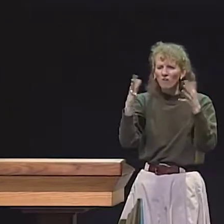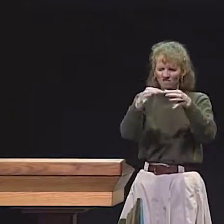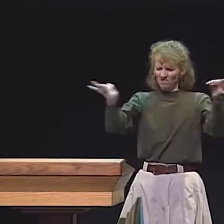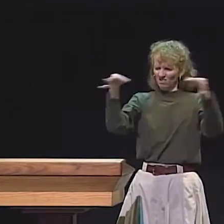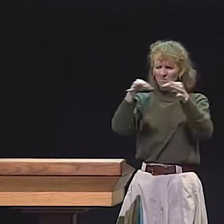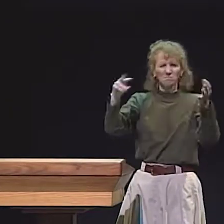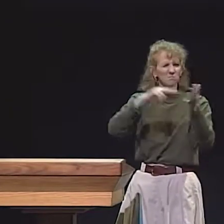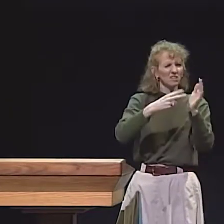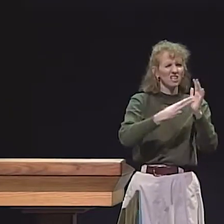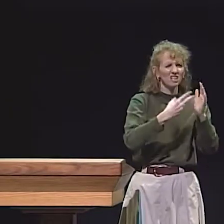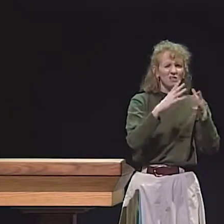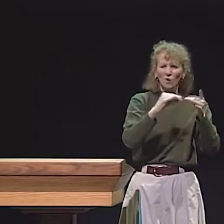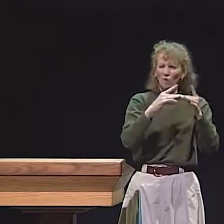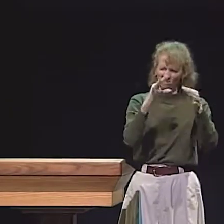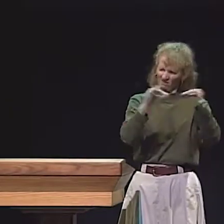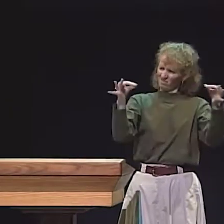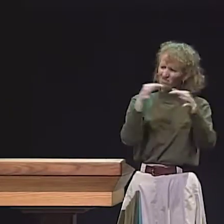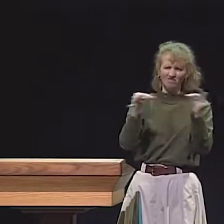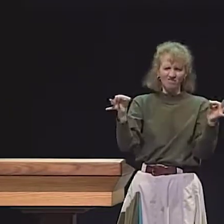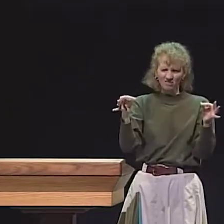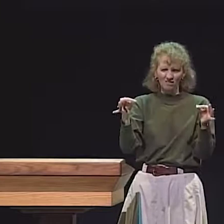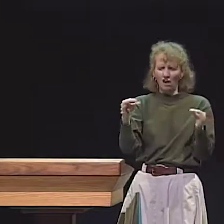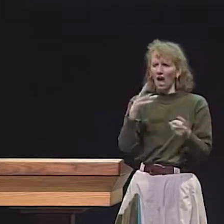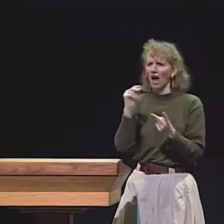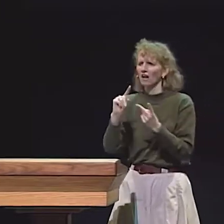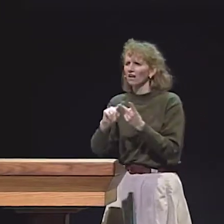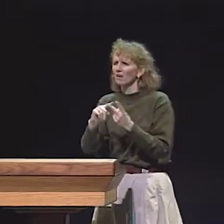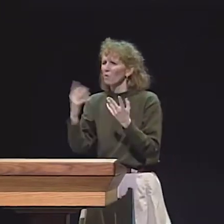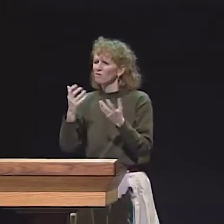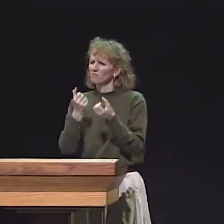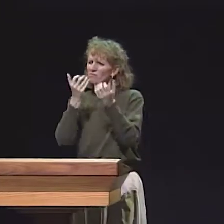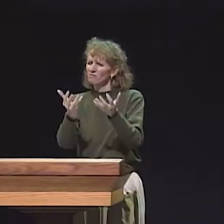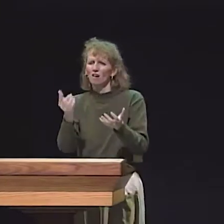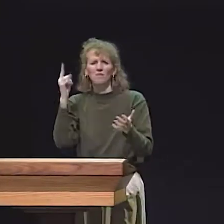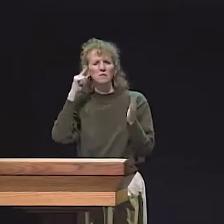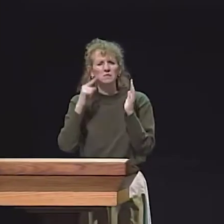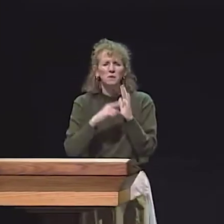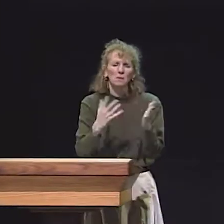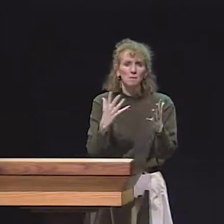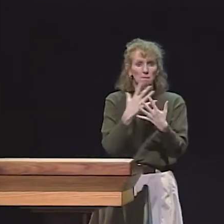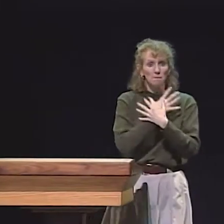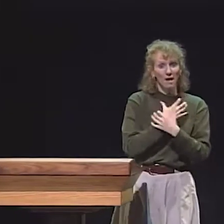THAT WE USED ON THE VIDEOTAPE. FOR EXAMPLE, WHAT DO WE MEAN BY A PARTICULAR SENTENCE